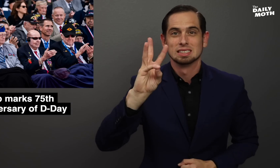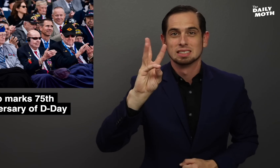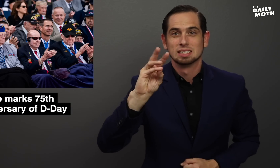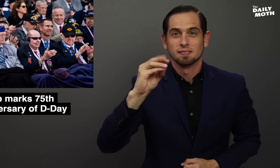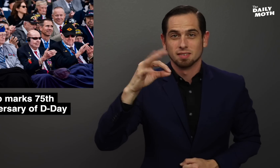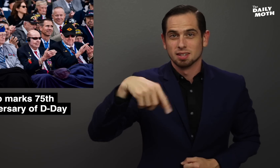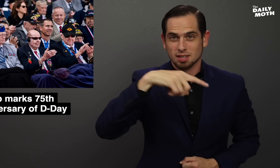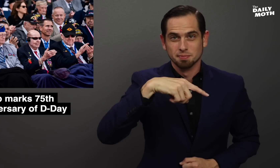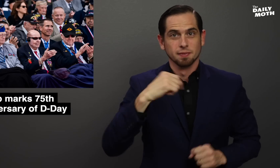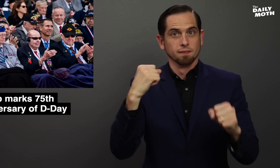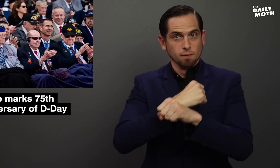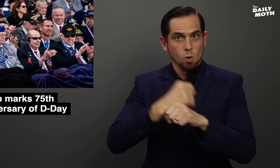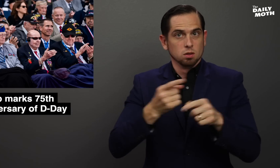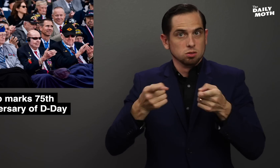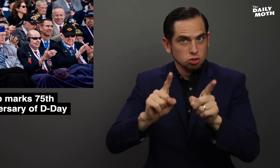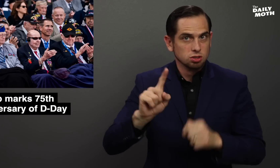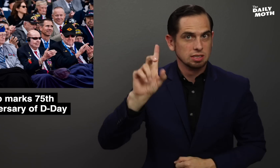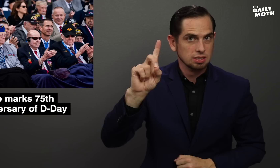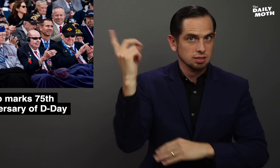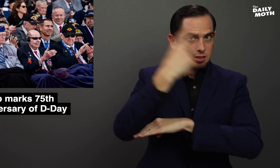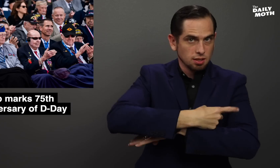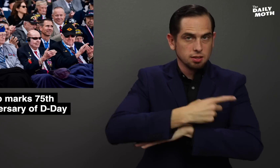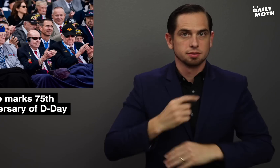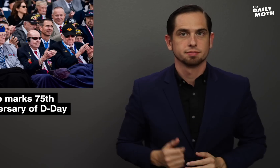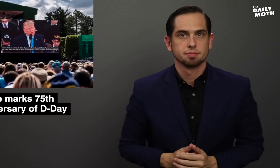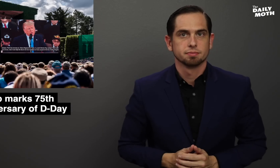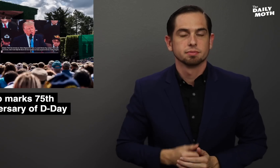60 of them fought during D-Day.